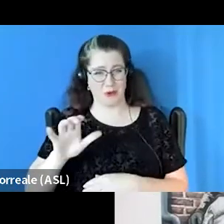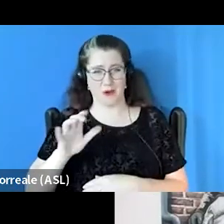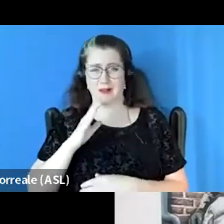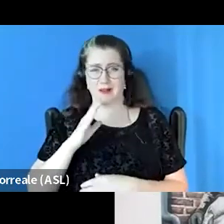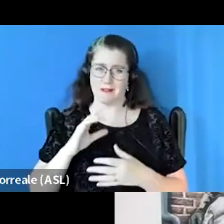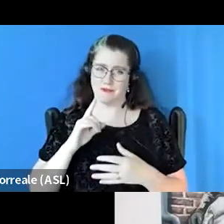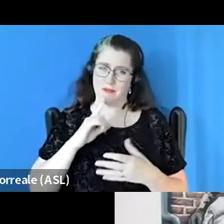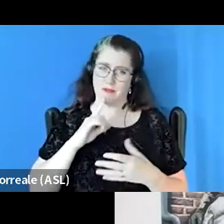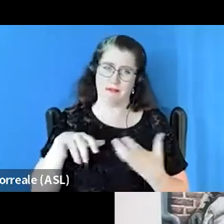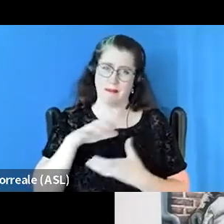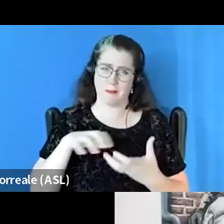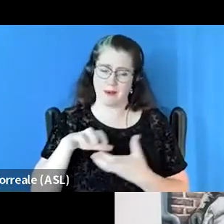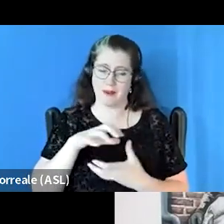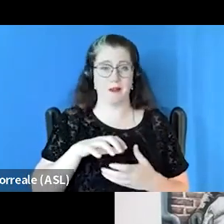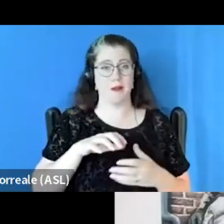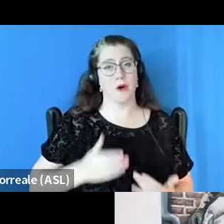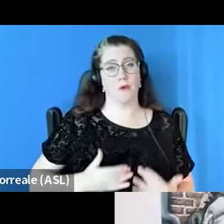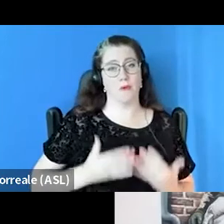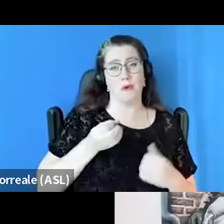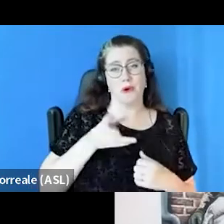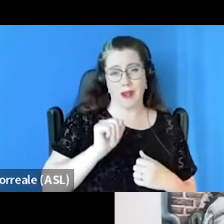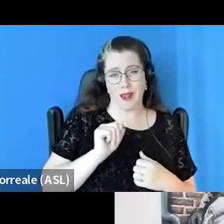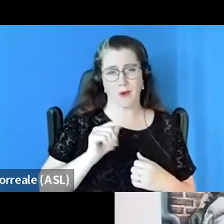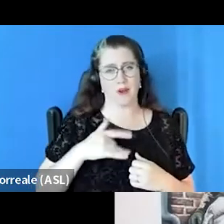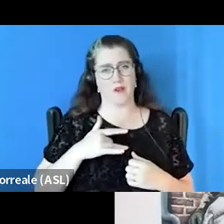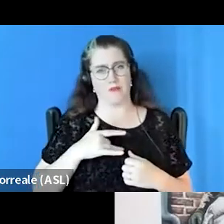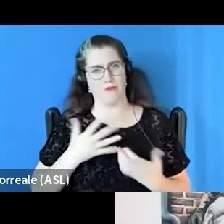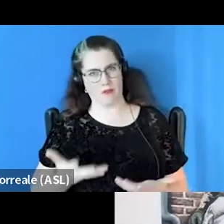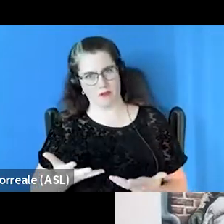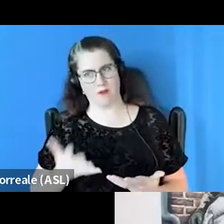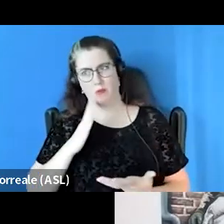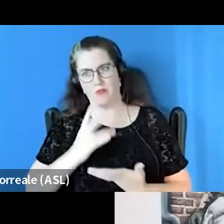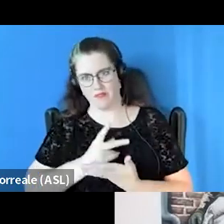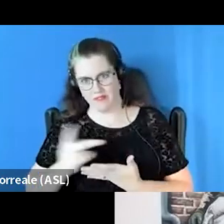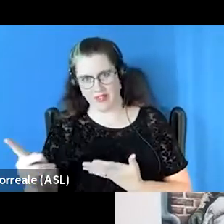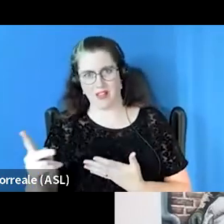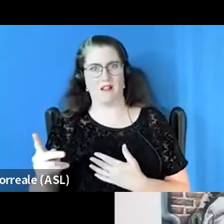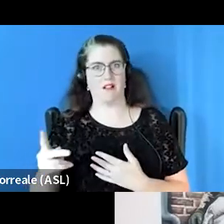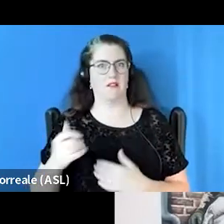the burnout and the discouragement of the system failing individuals and failing also people